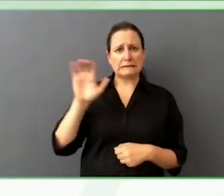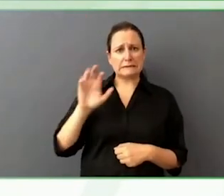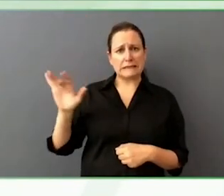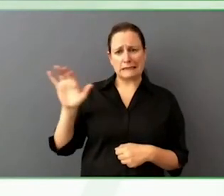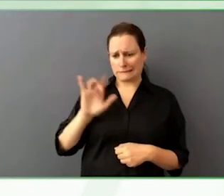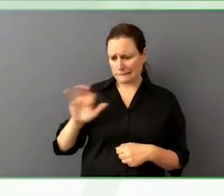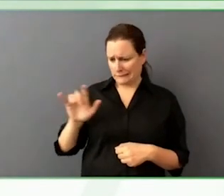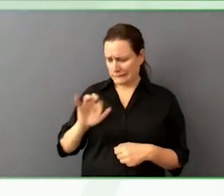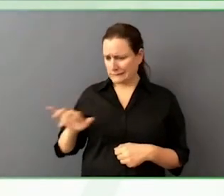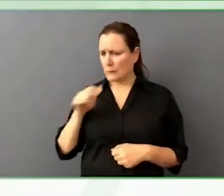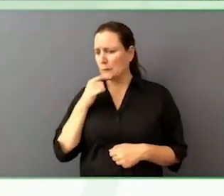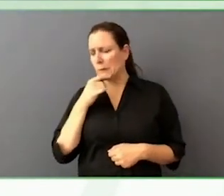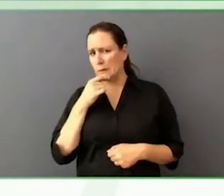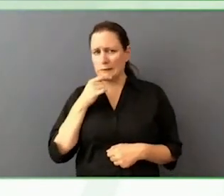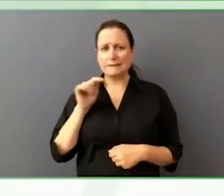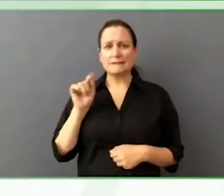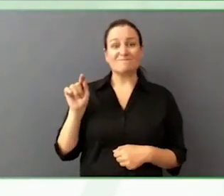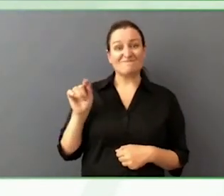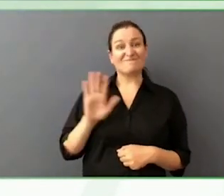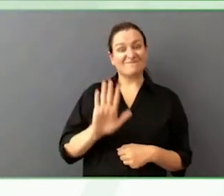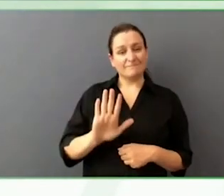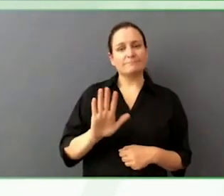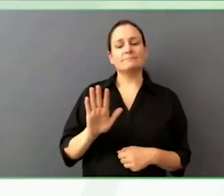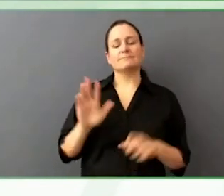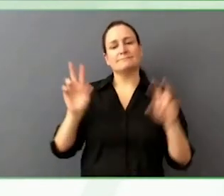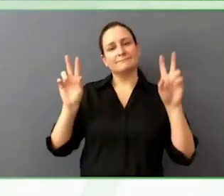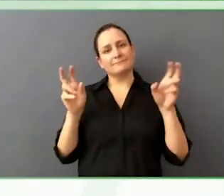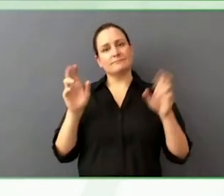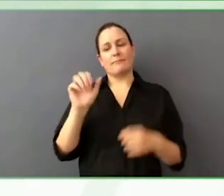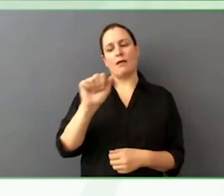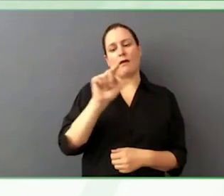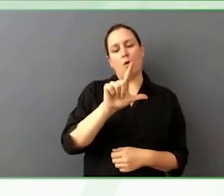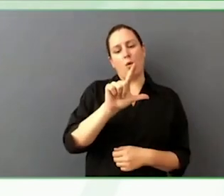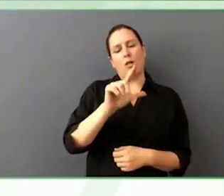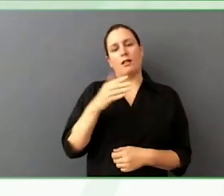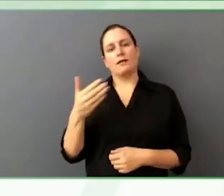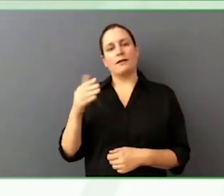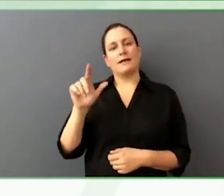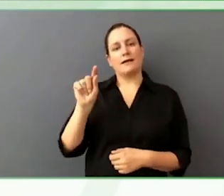tell us beyond that, what are the accessibility considerations The